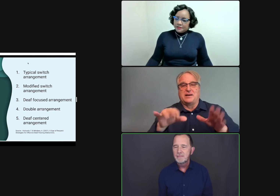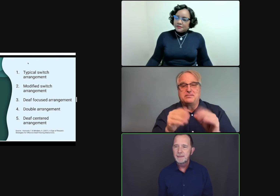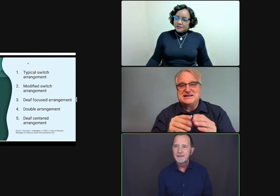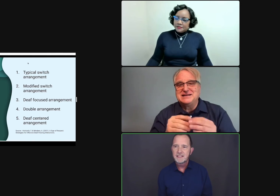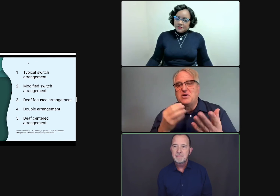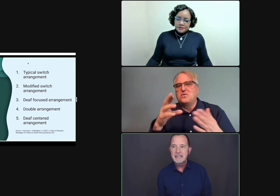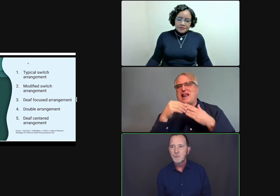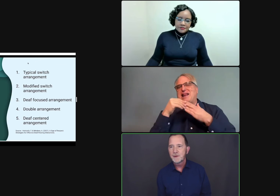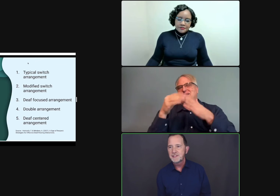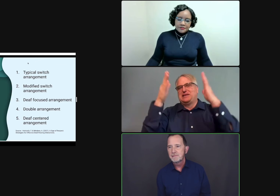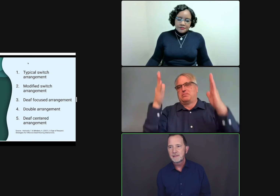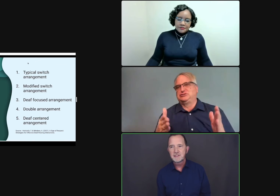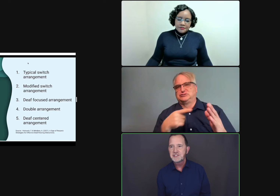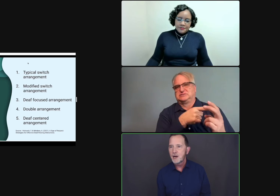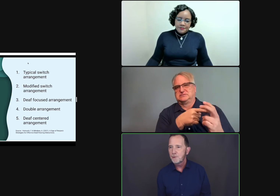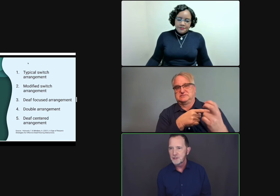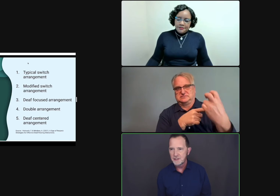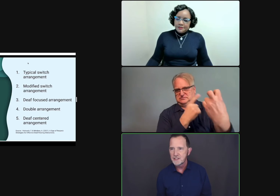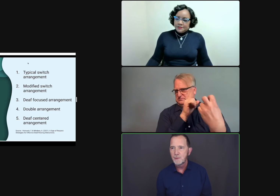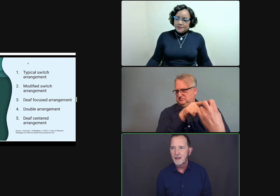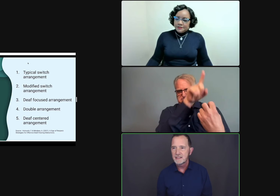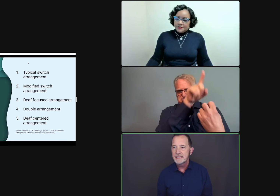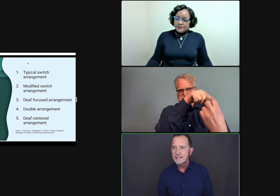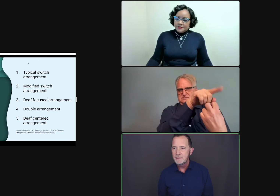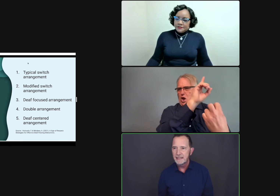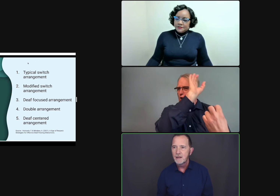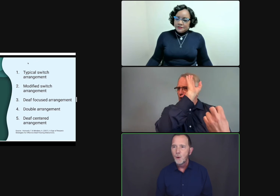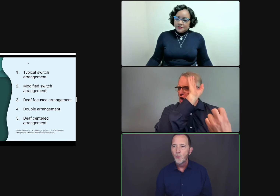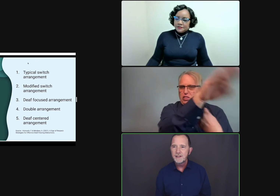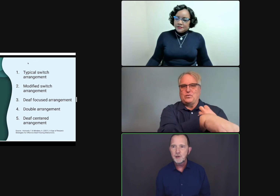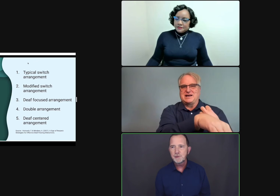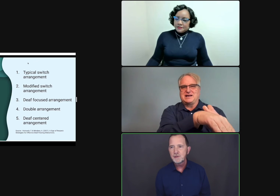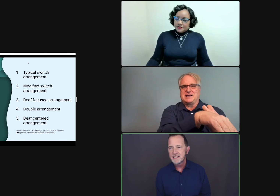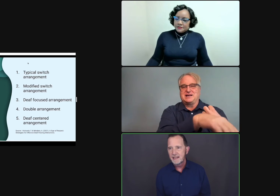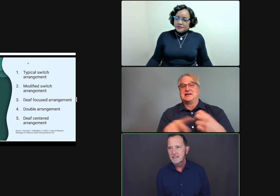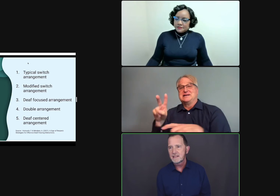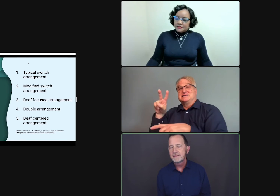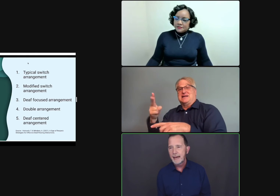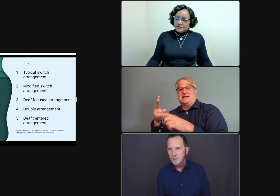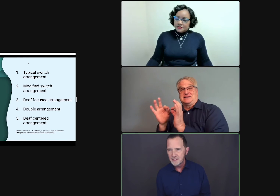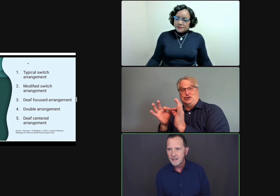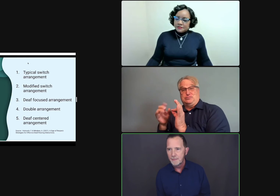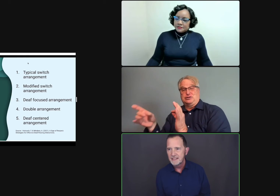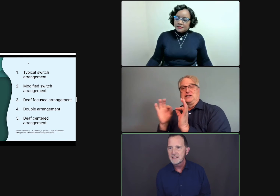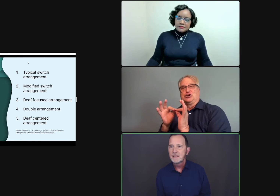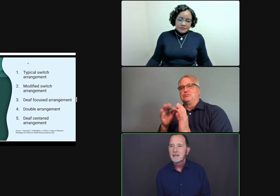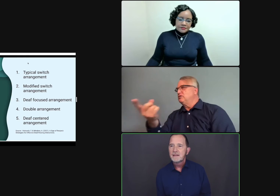Maybe if it's a meeting where there's a chairperson or someone else leading the meeting, one interpreter stays on that person's comments.